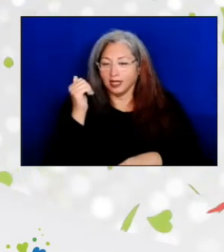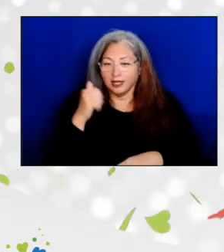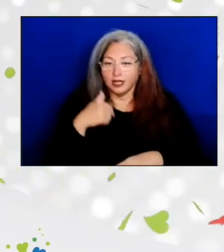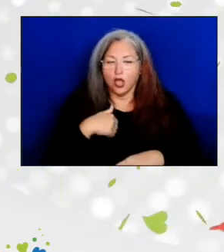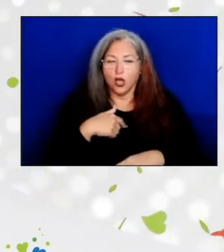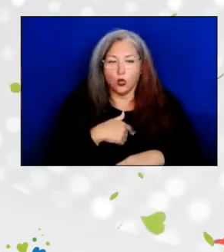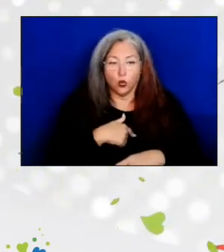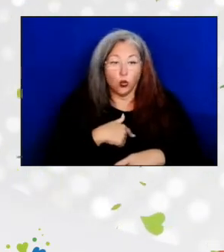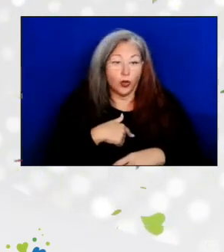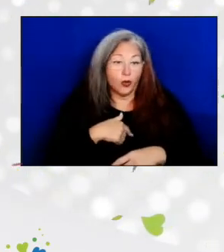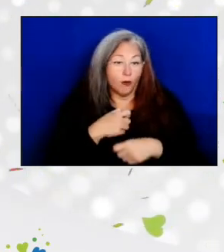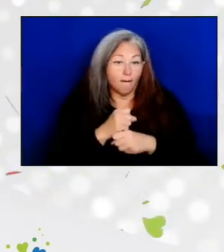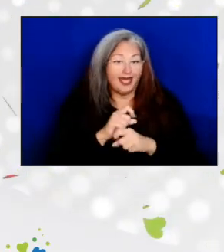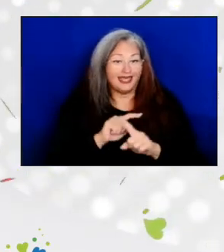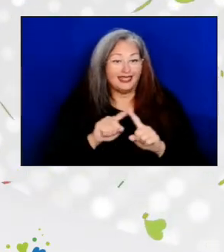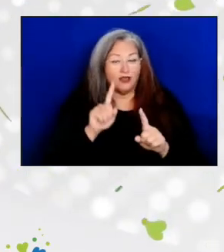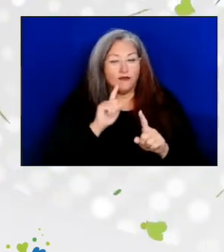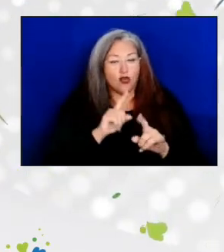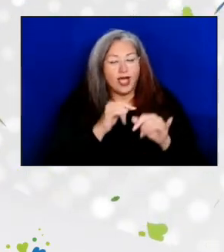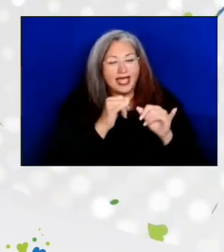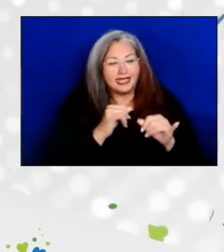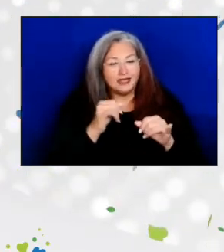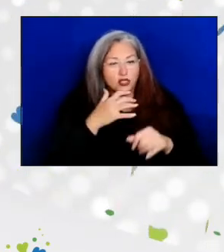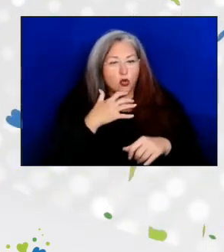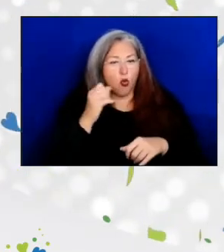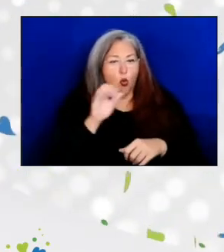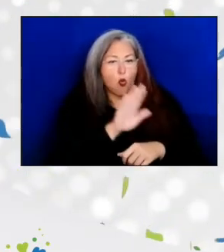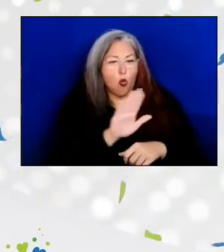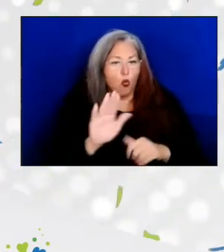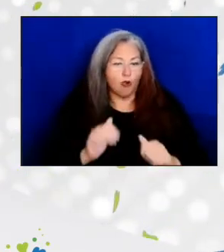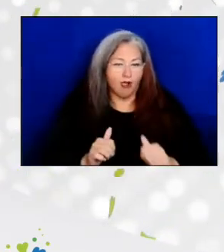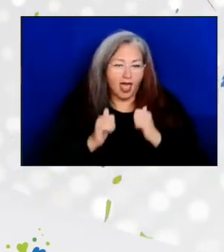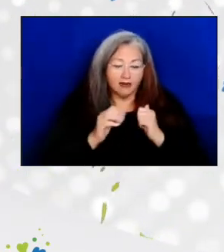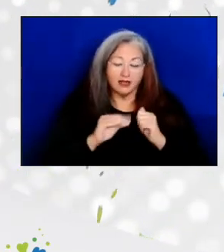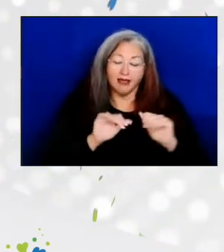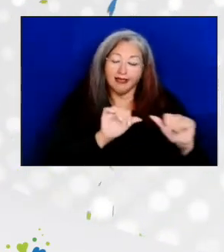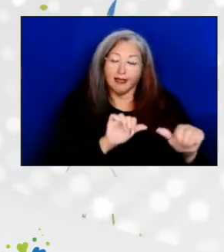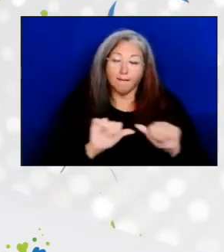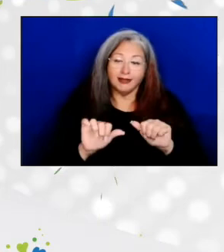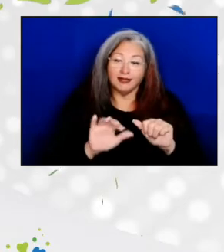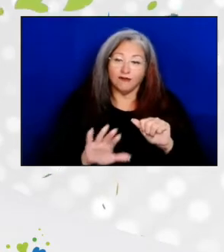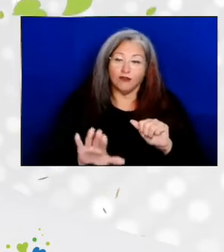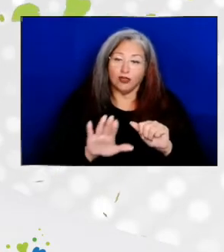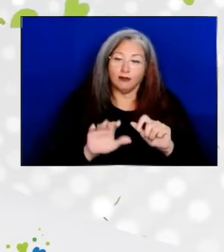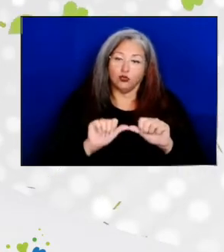in individual older lives and the ability of people to remain at home.